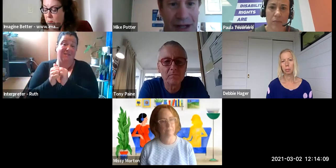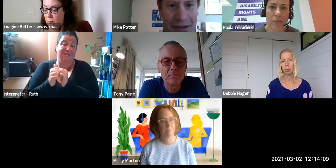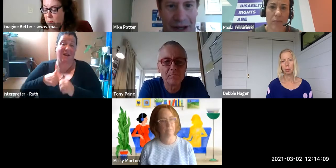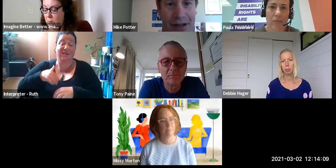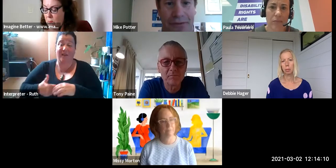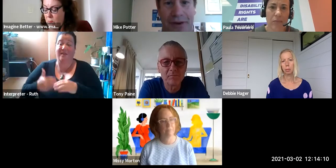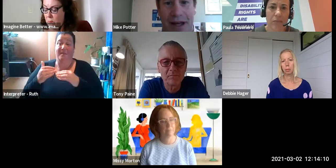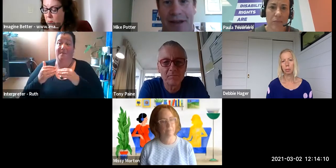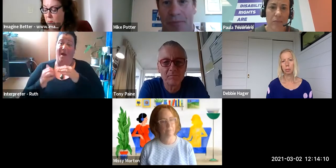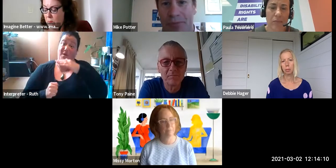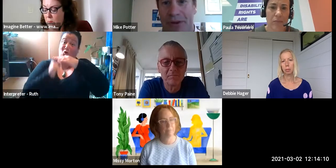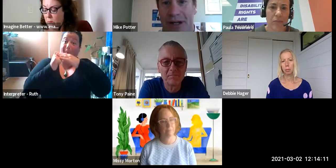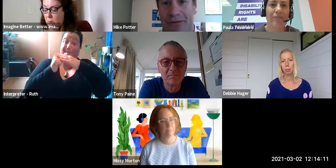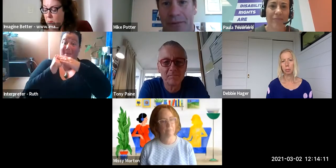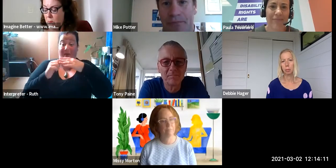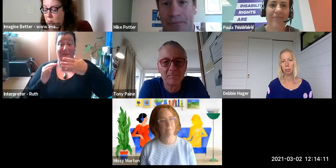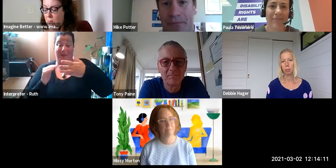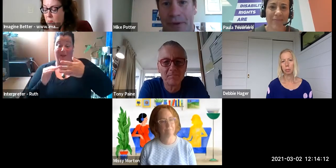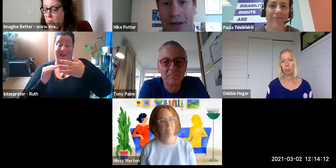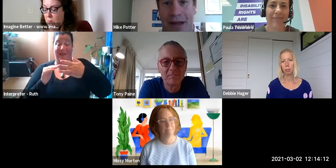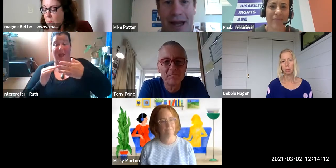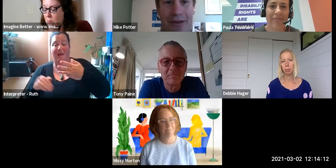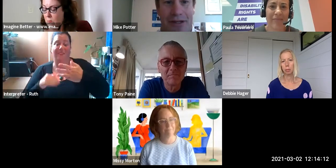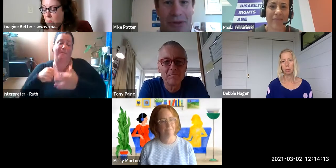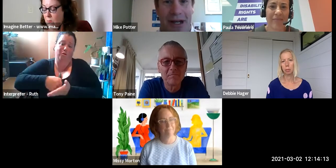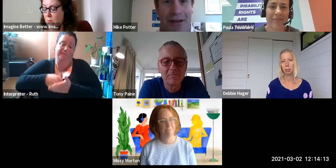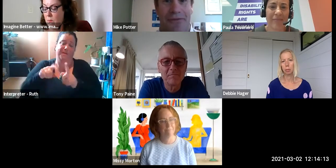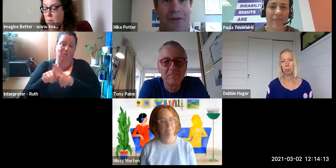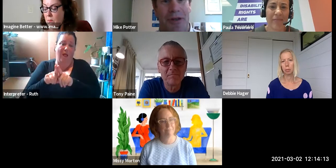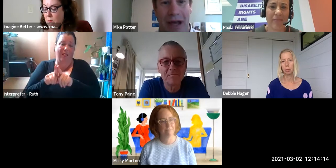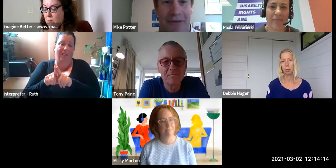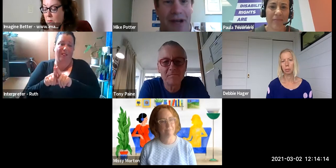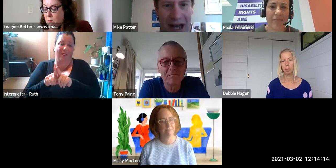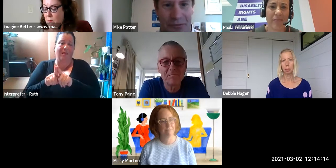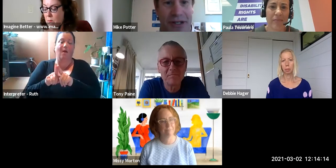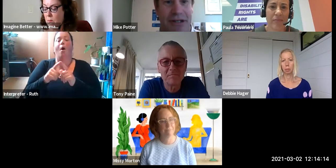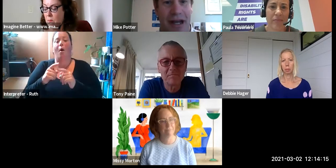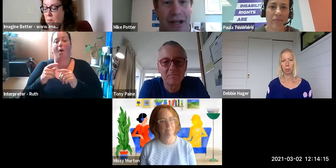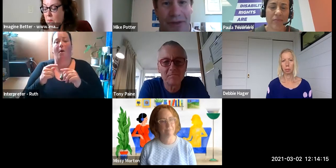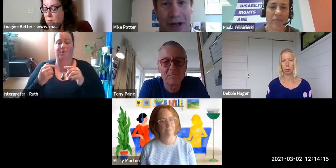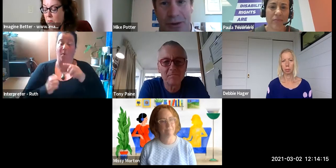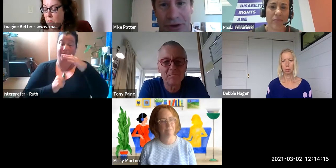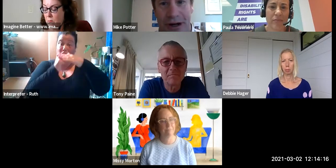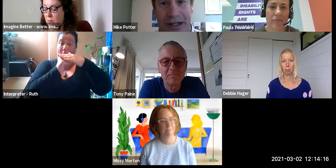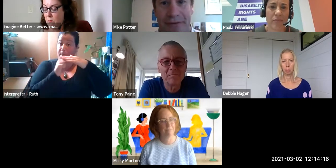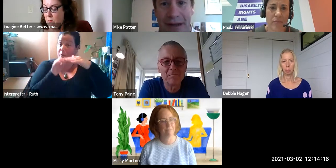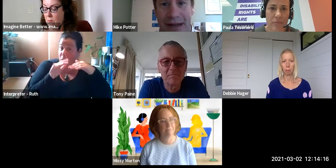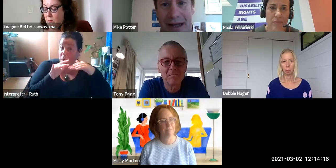middle of the cliff and at the bottom of the cliff. At the top of the cliff you have Government and you have those in authority in the middle